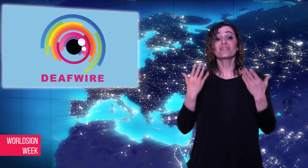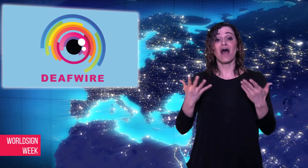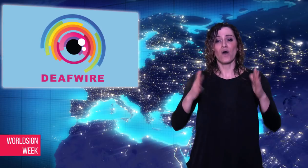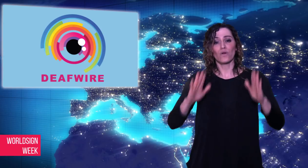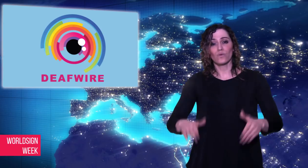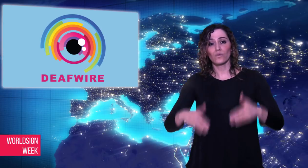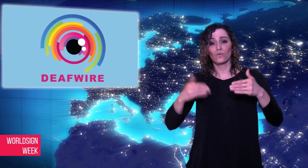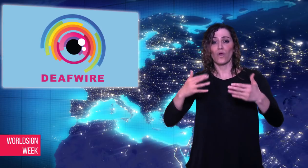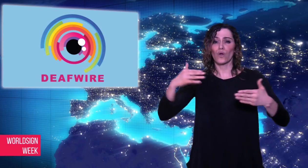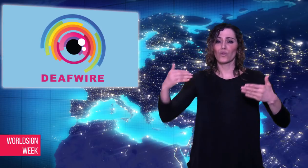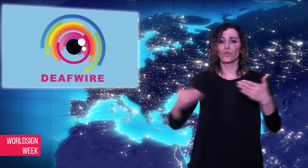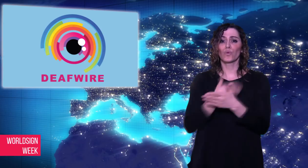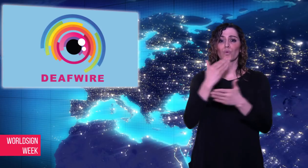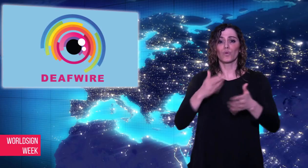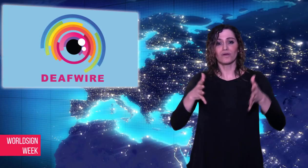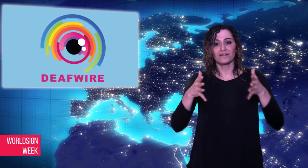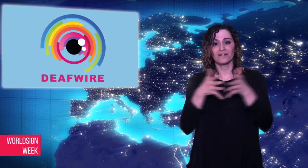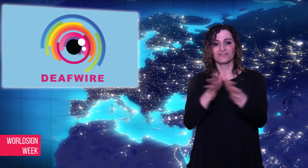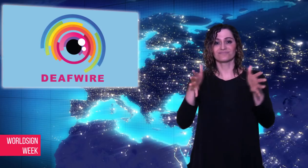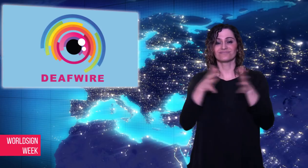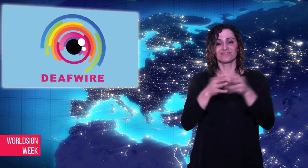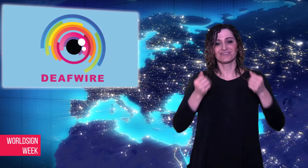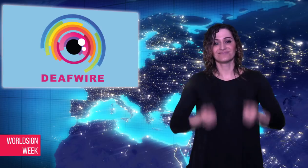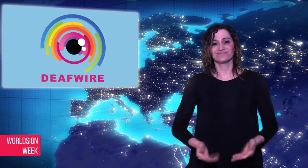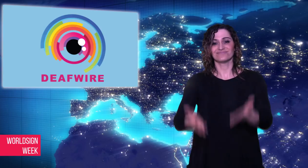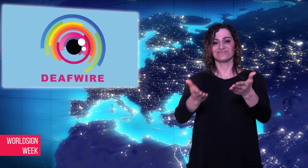Now, let’s go to next story.